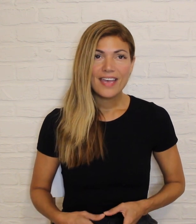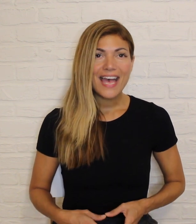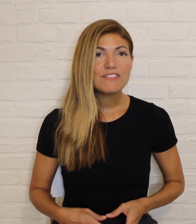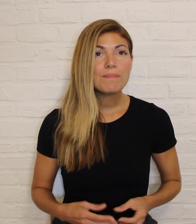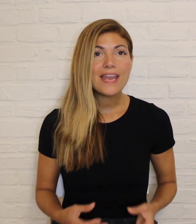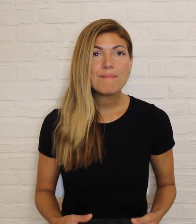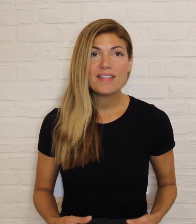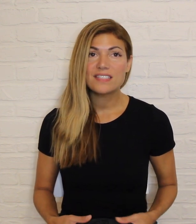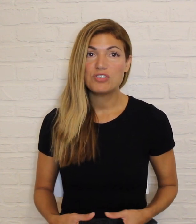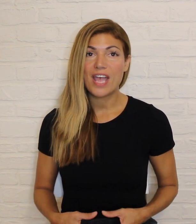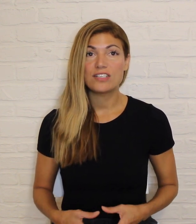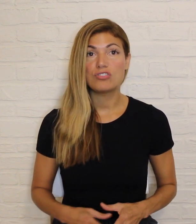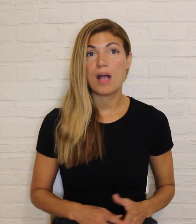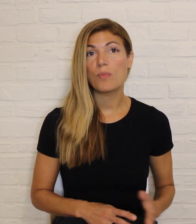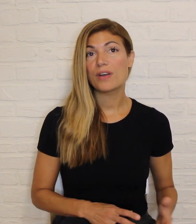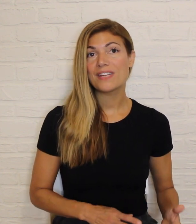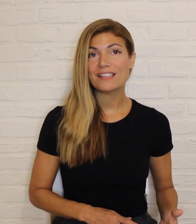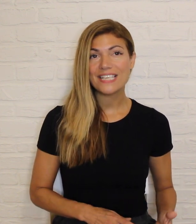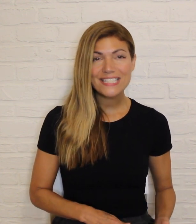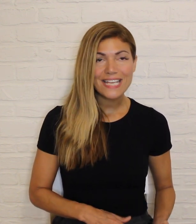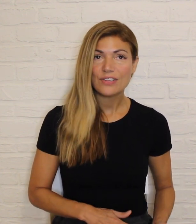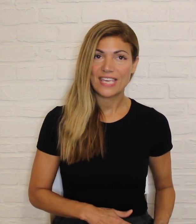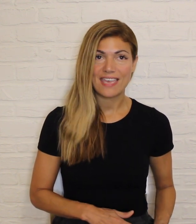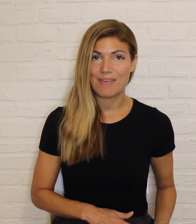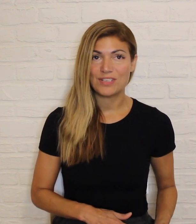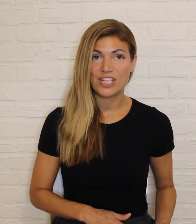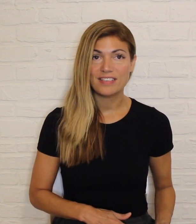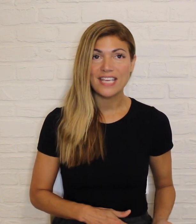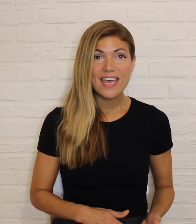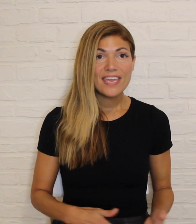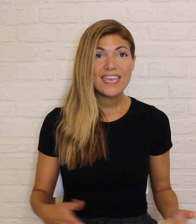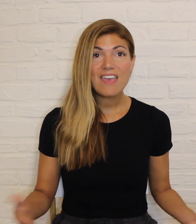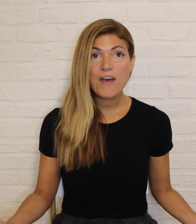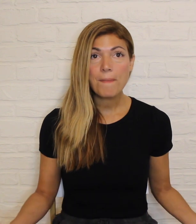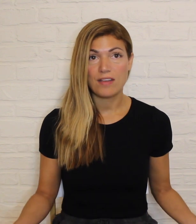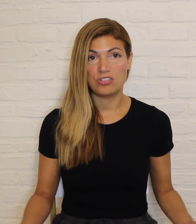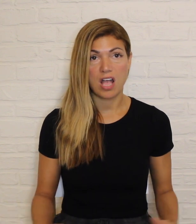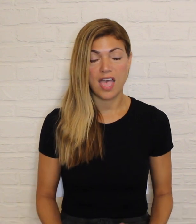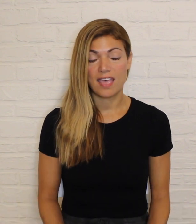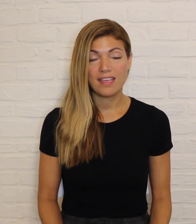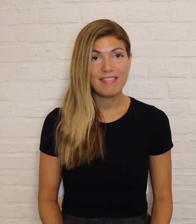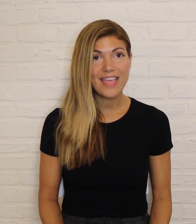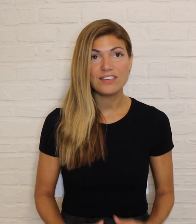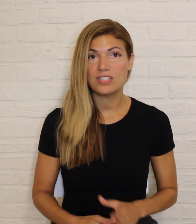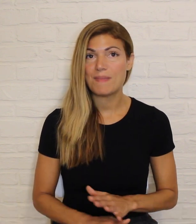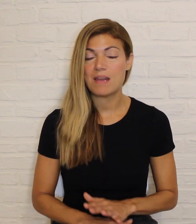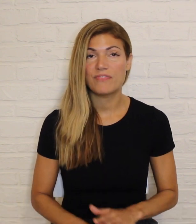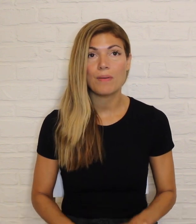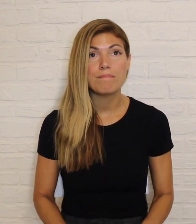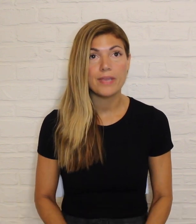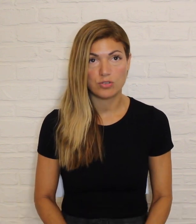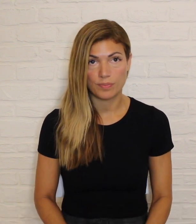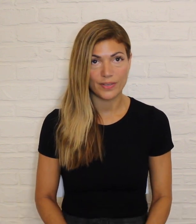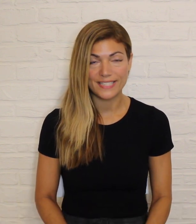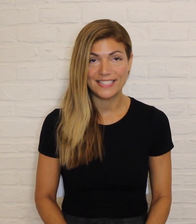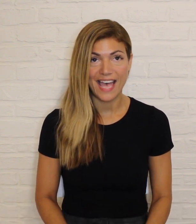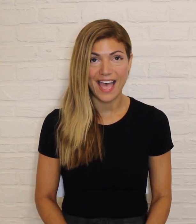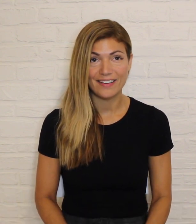After many months of trying to draw more realistic looking images, he gave up on drawing, and that just made him feel miserable and sad.